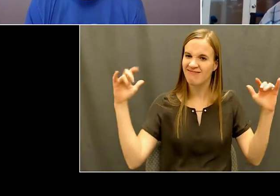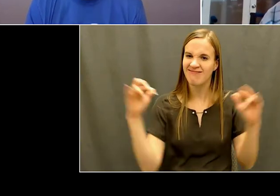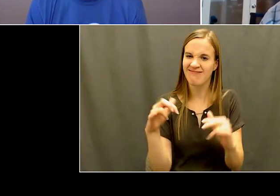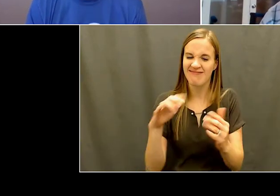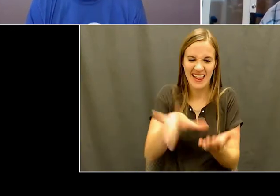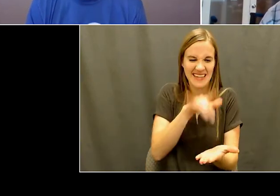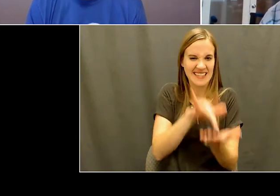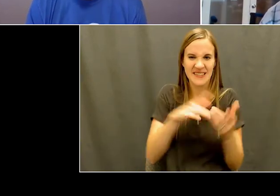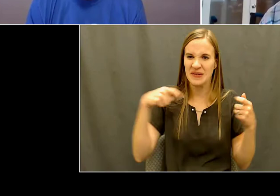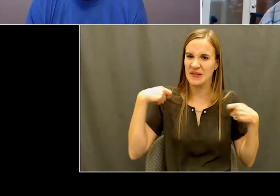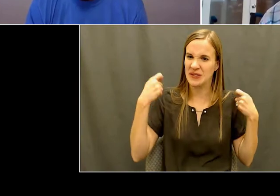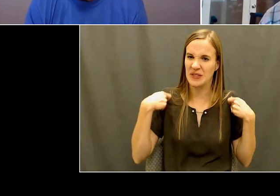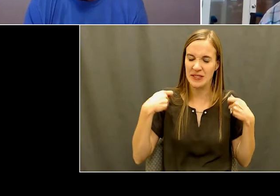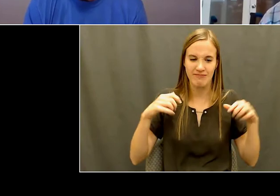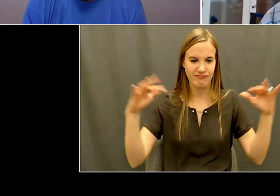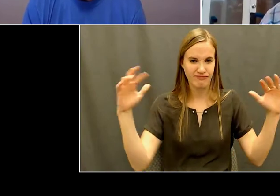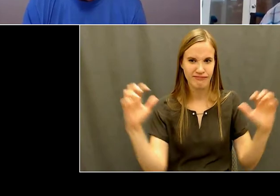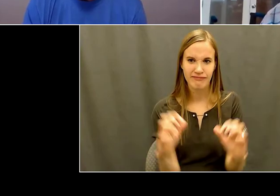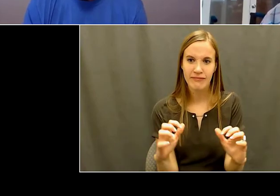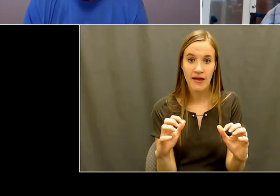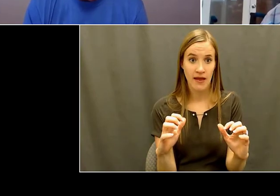the staff and everybody's in the middle of the gym,